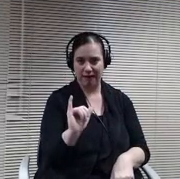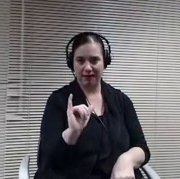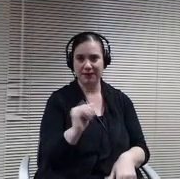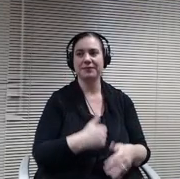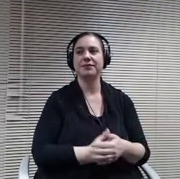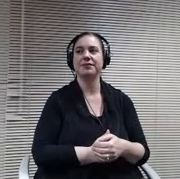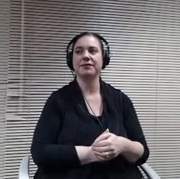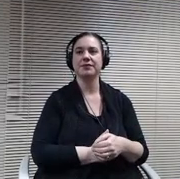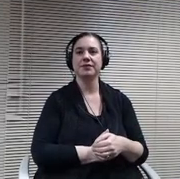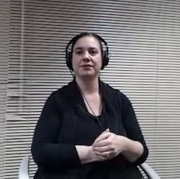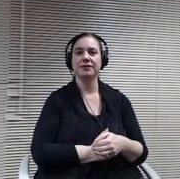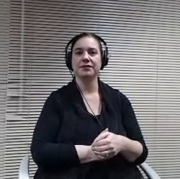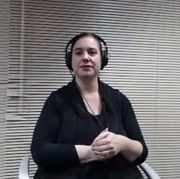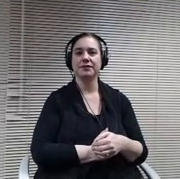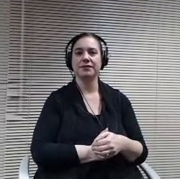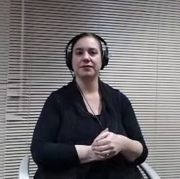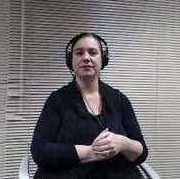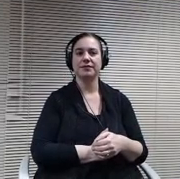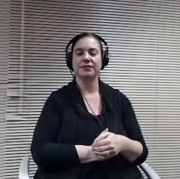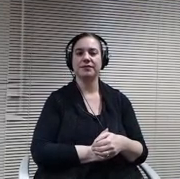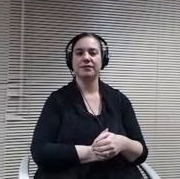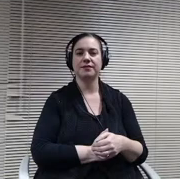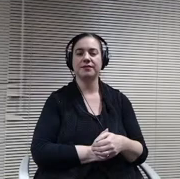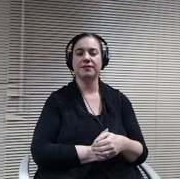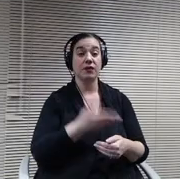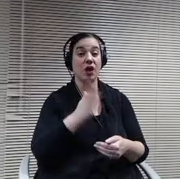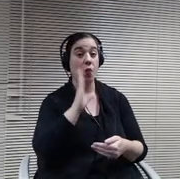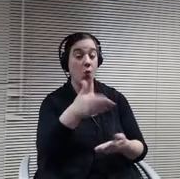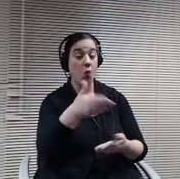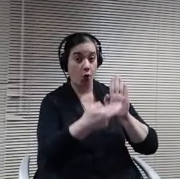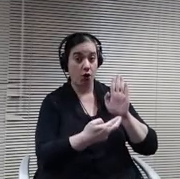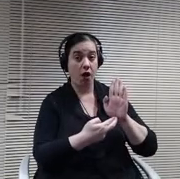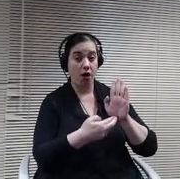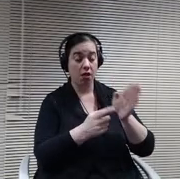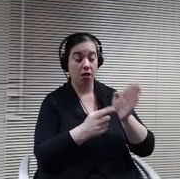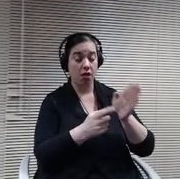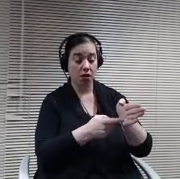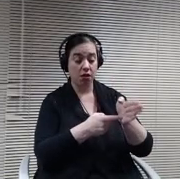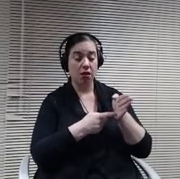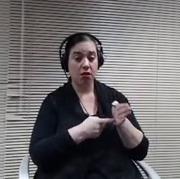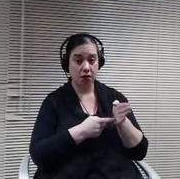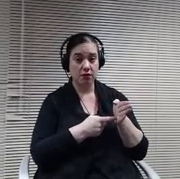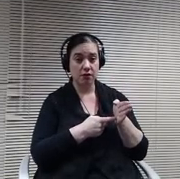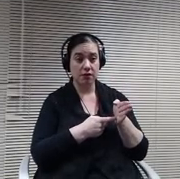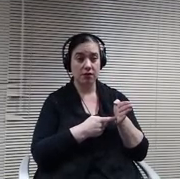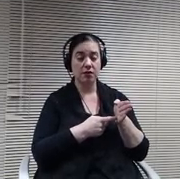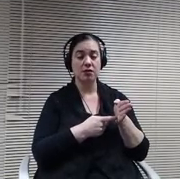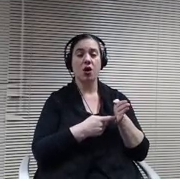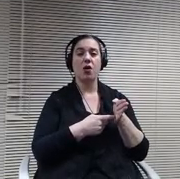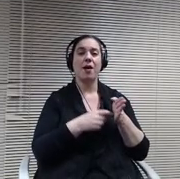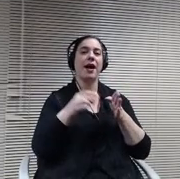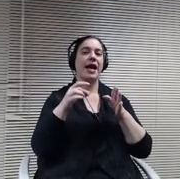New protocols required. There's going to be. We have to have testing readily available for staff.